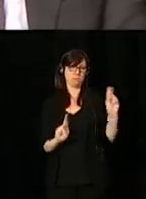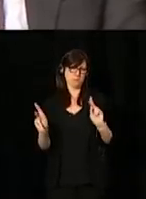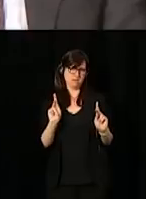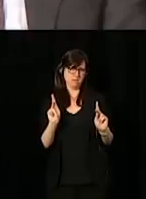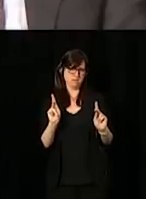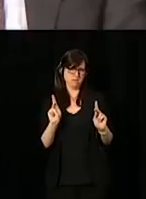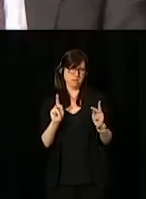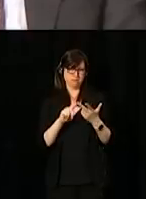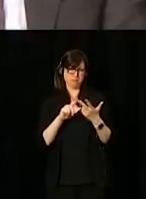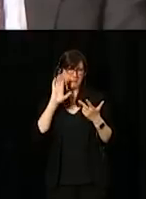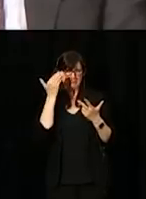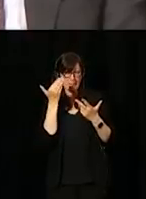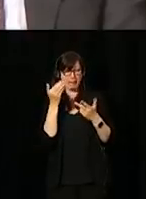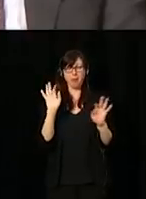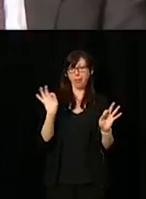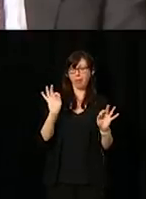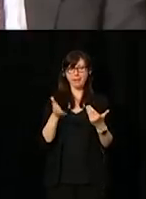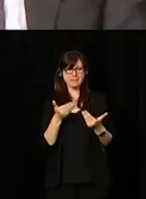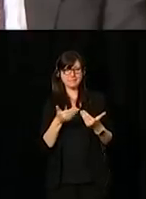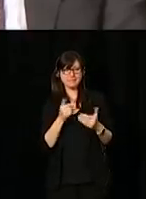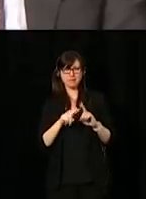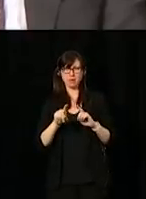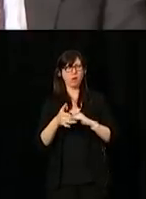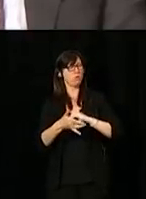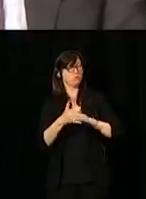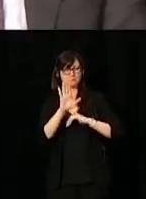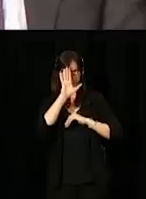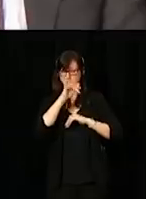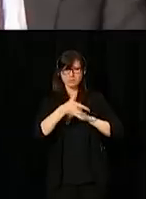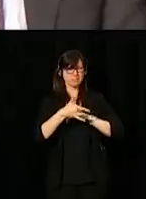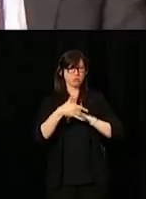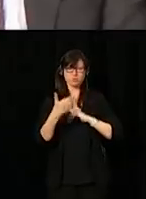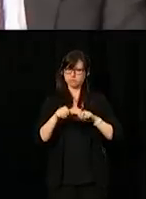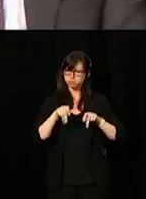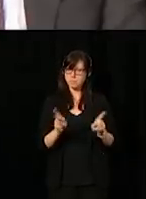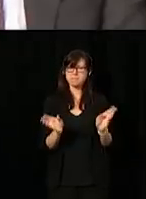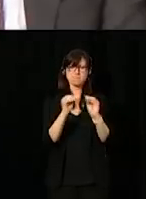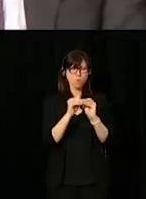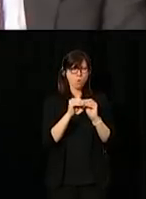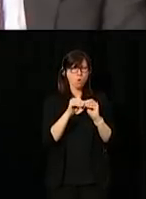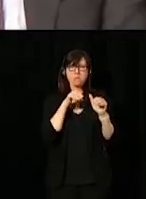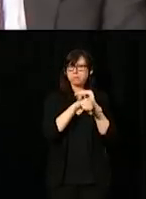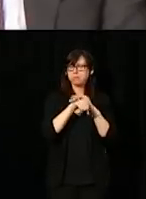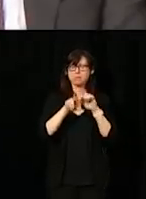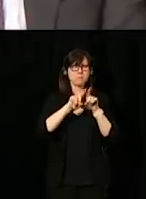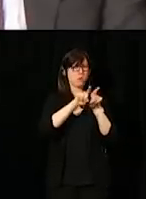Sounds easy. Technology can be so enabling that it can be incredibly disabling